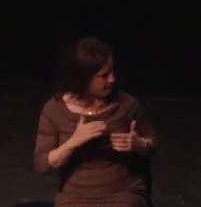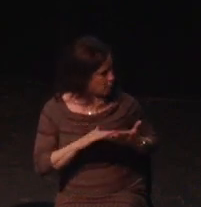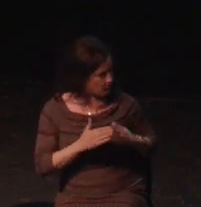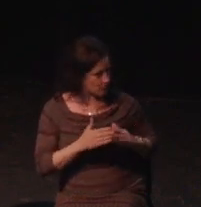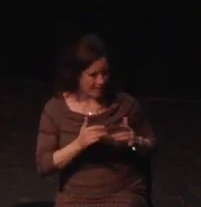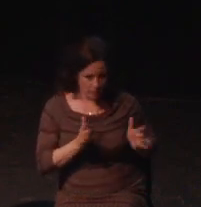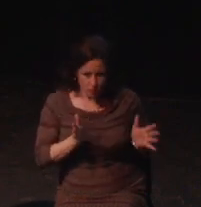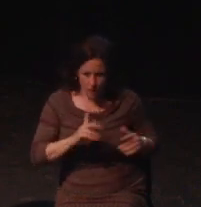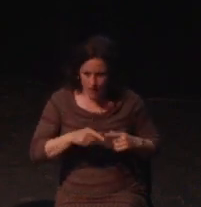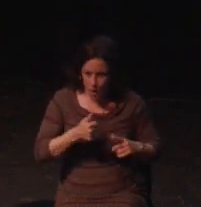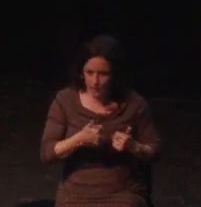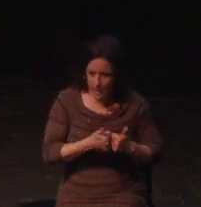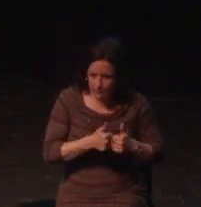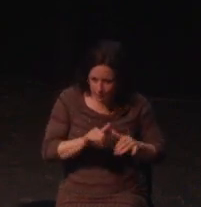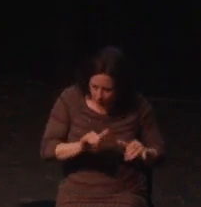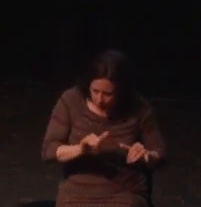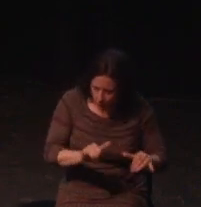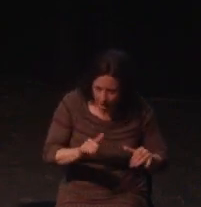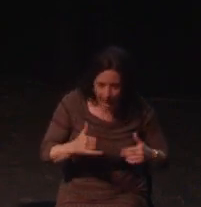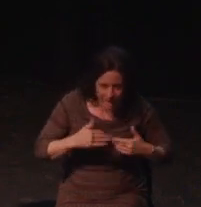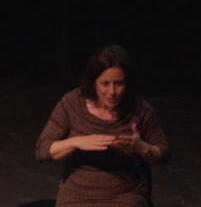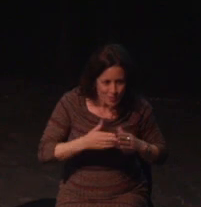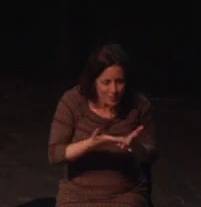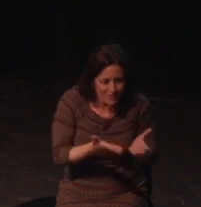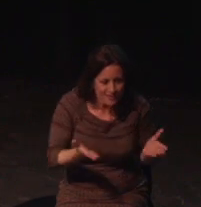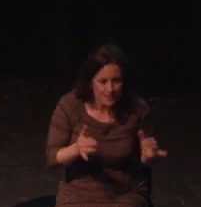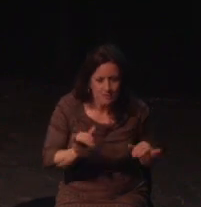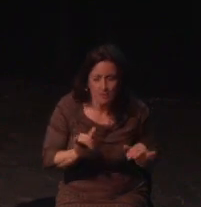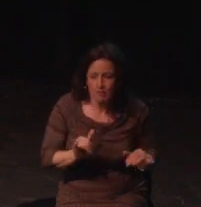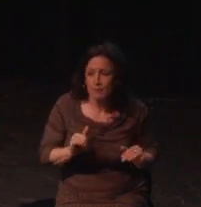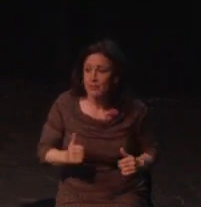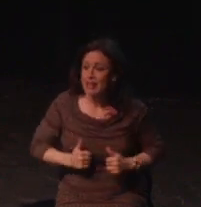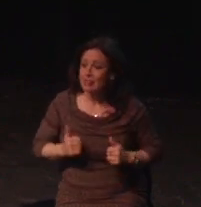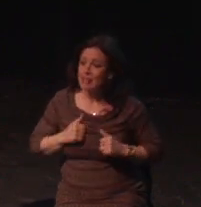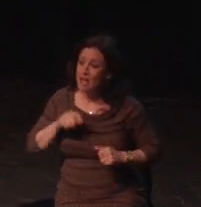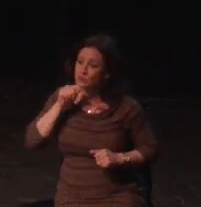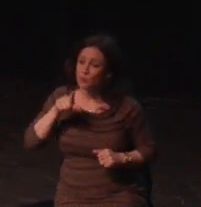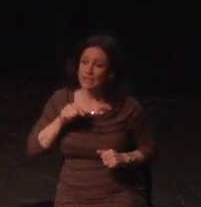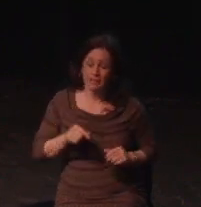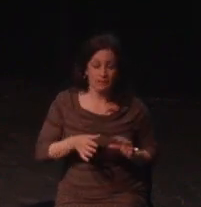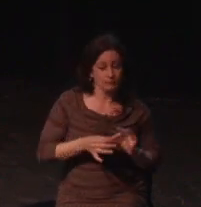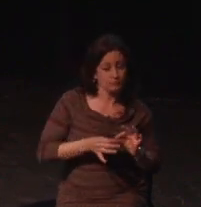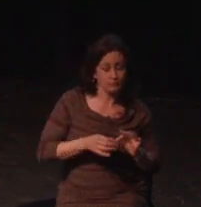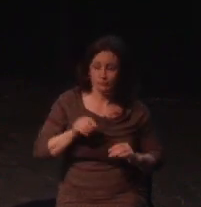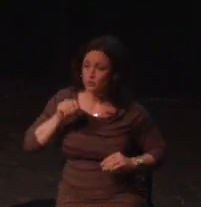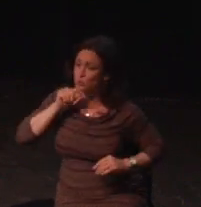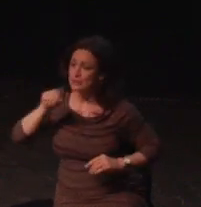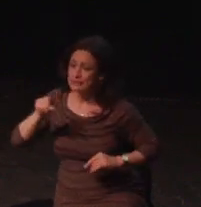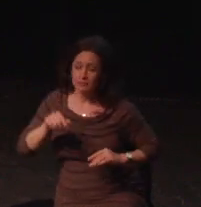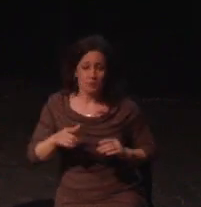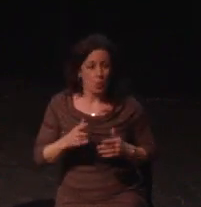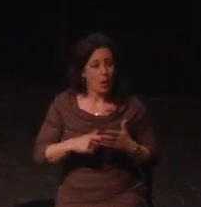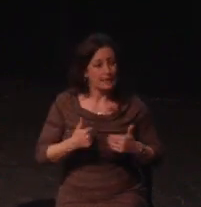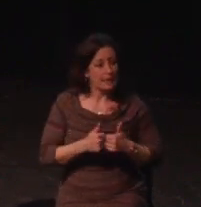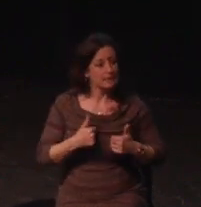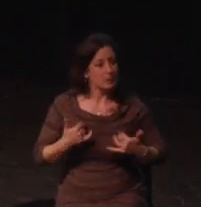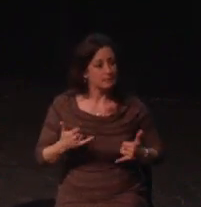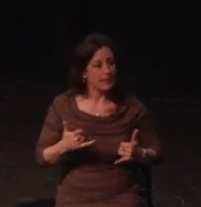So, that's actually a really awesome thing, it's an awesome problem to have, that like the last talk everyone's already covered at all but, I'm still going